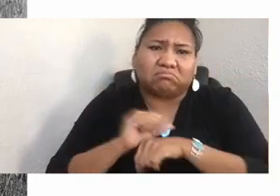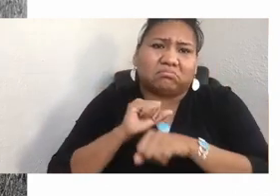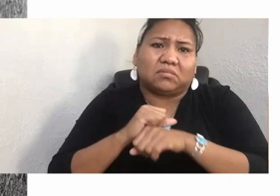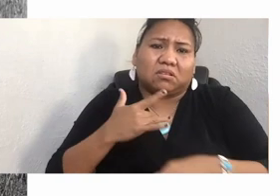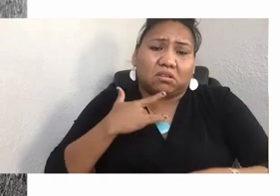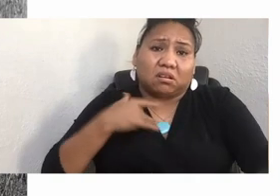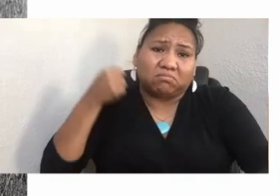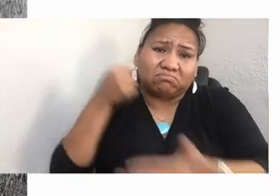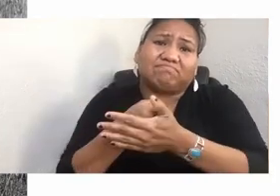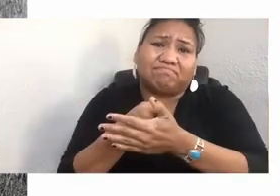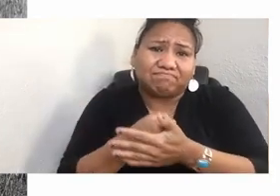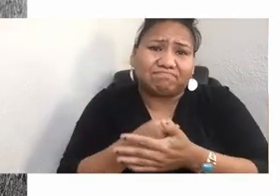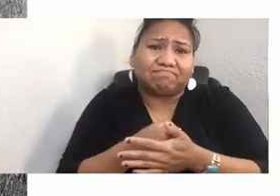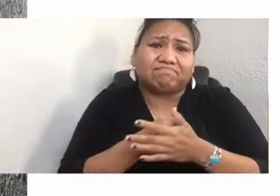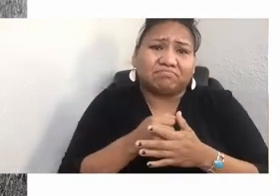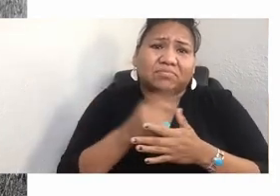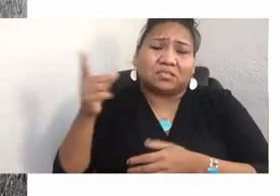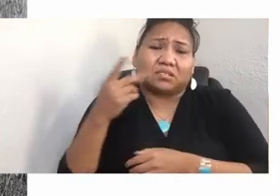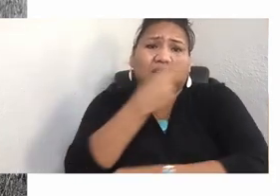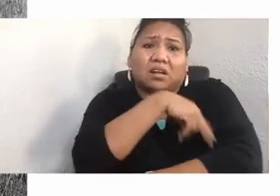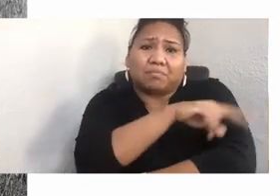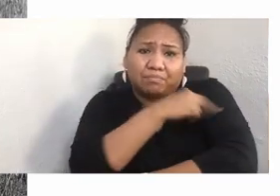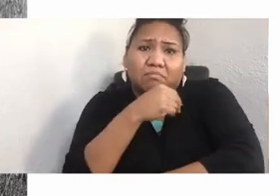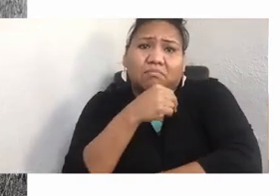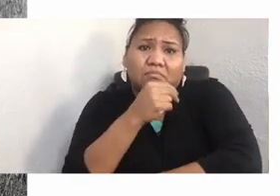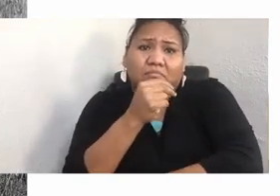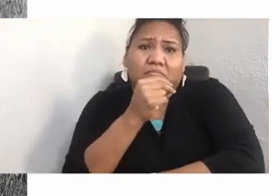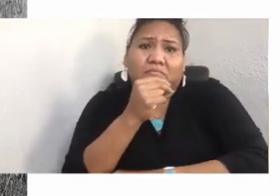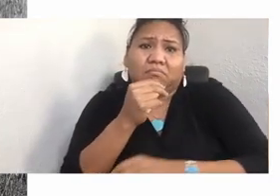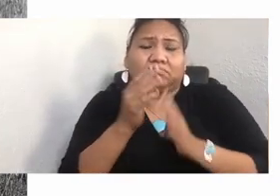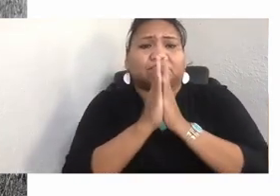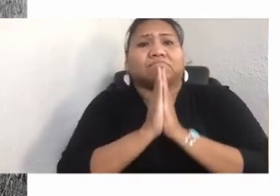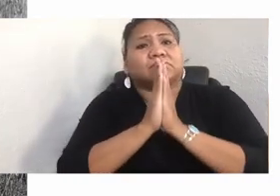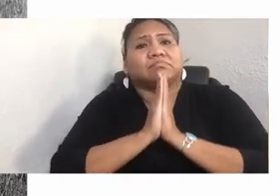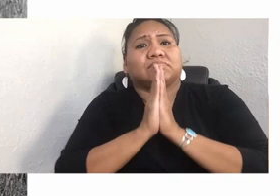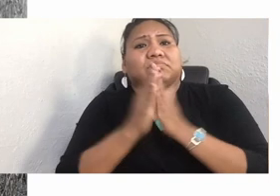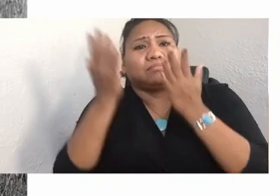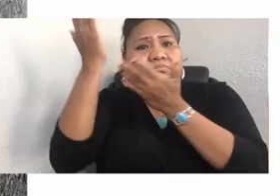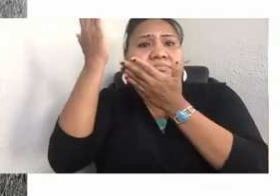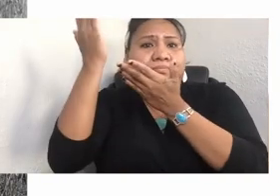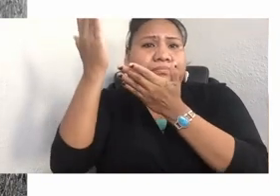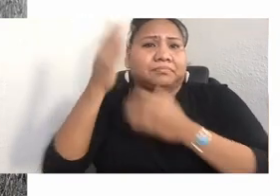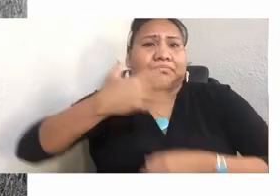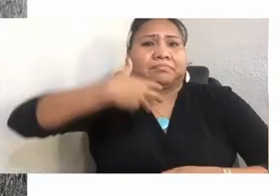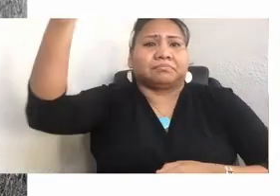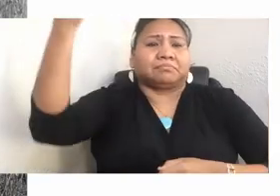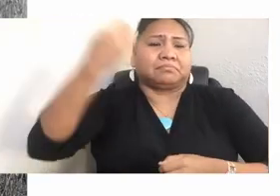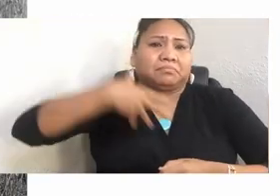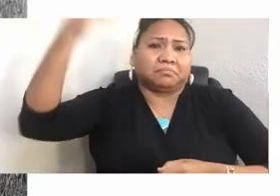And she was in the hospital, and she was begging the creator to take her to the other side, she said. And her granddaughter came to her.